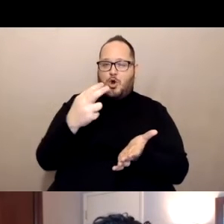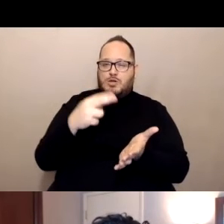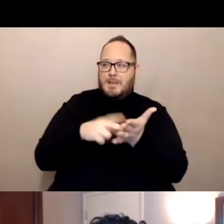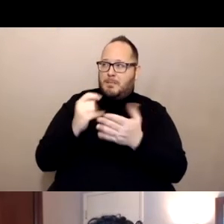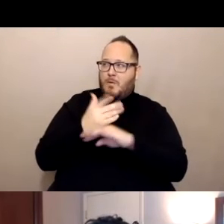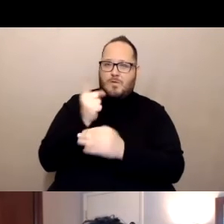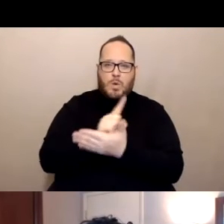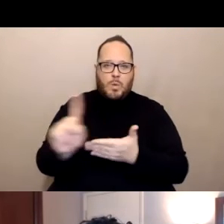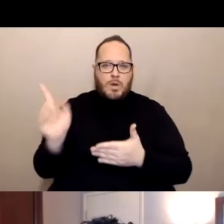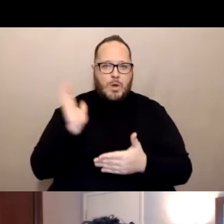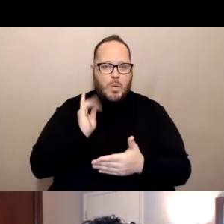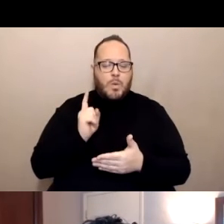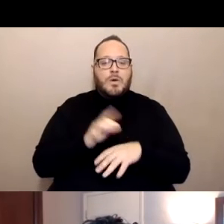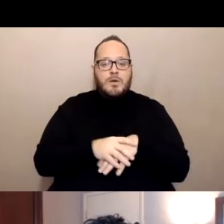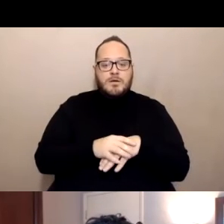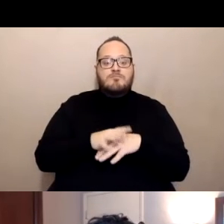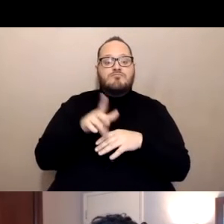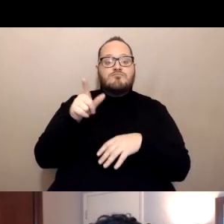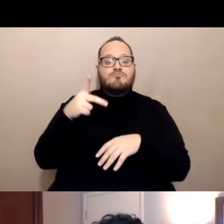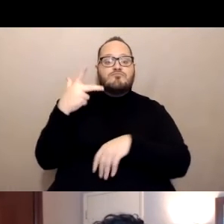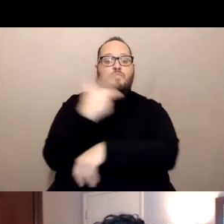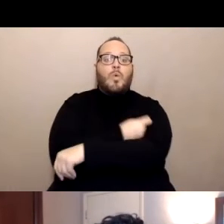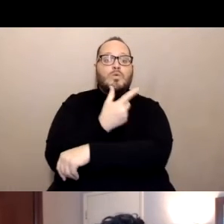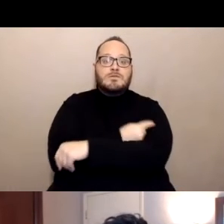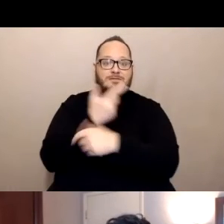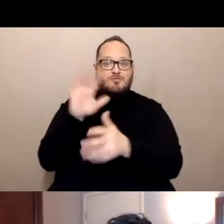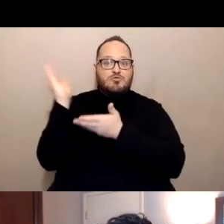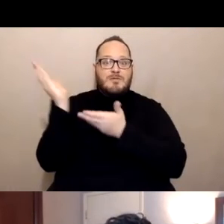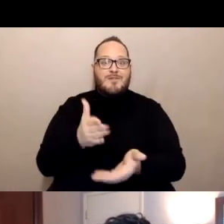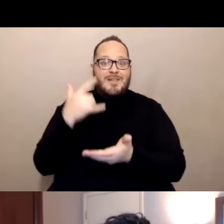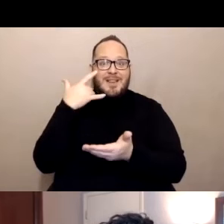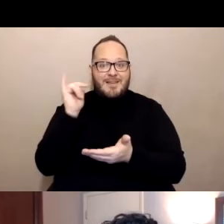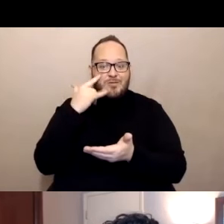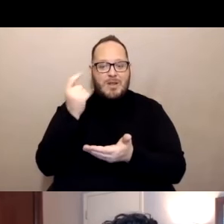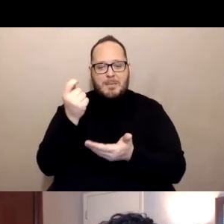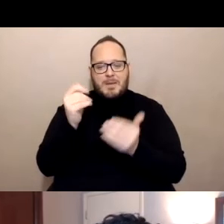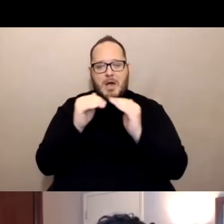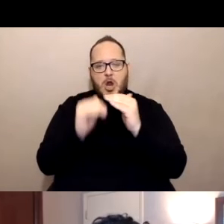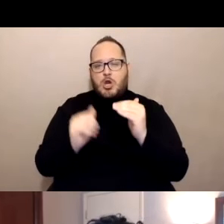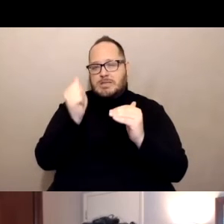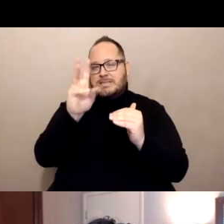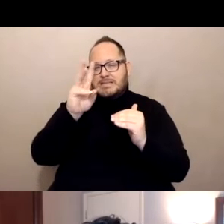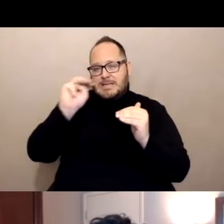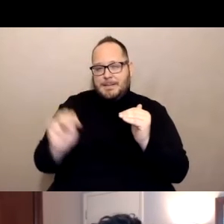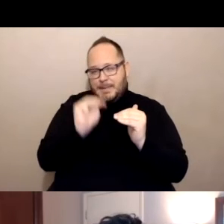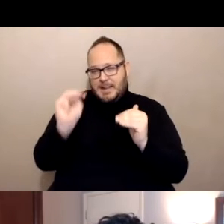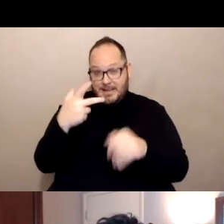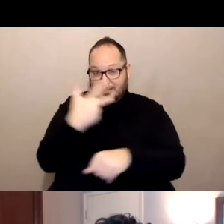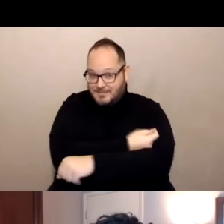So doses delivered to California about, just under 16 million receiving about 800,000